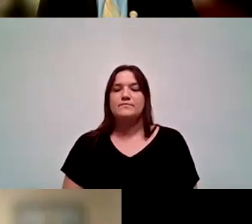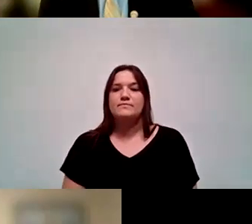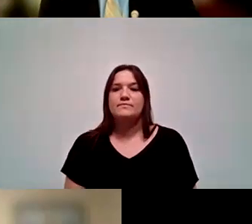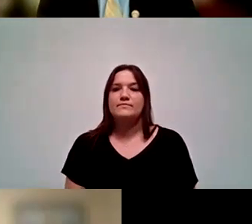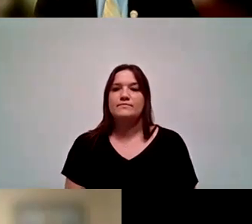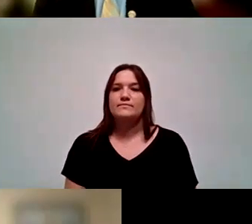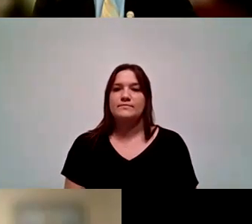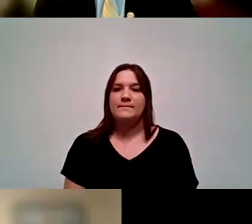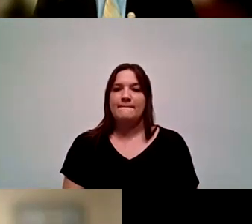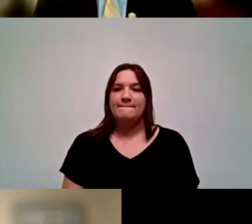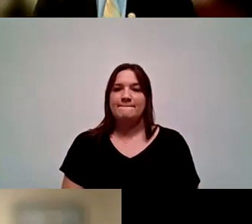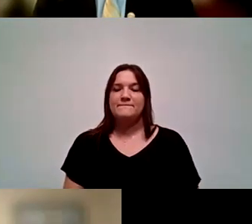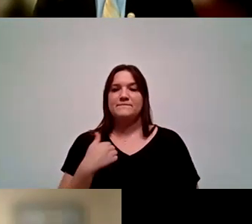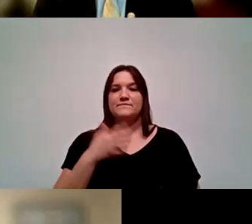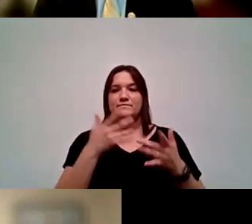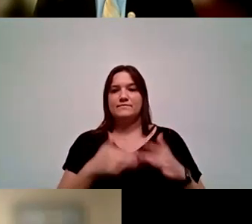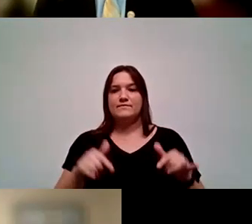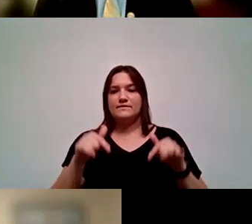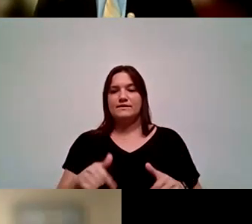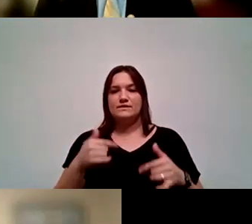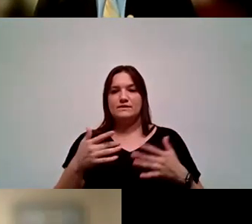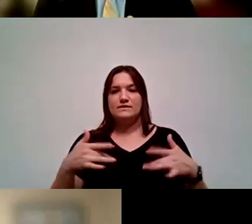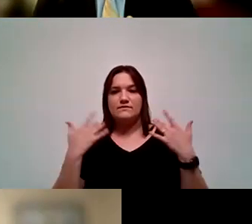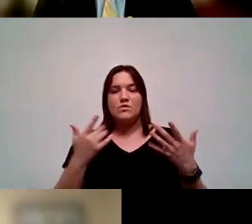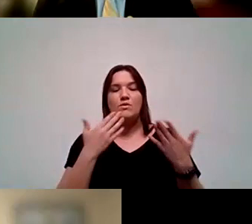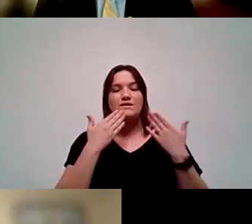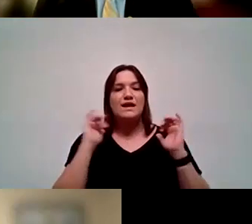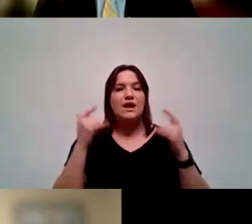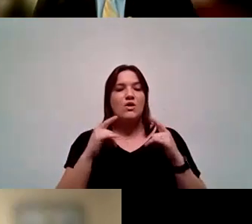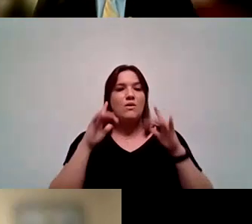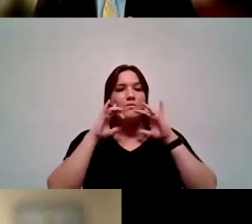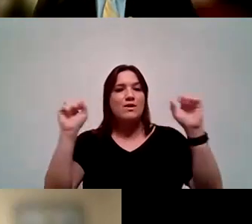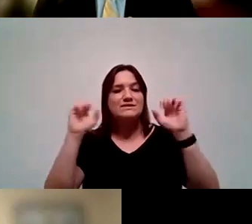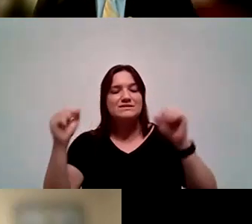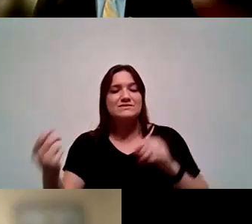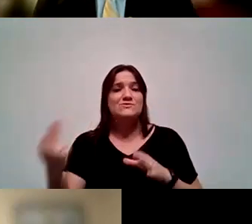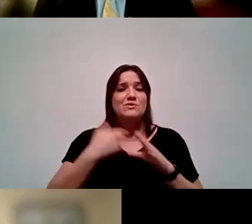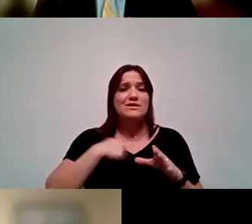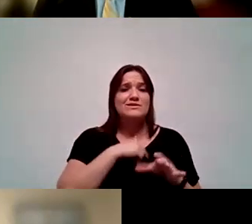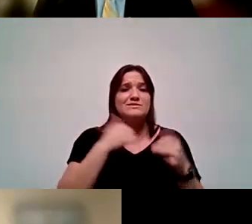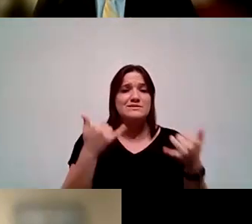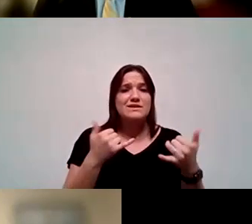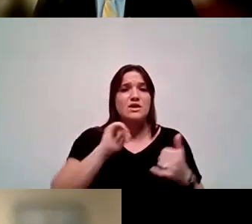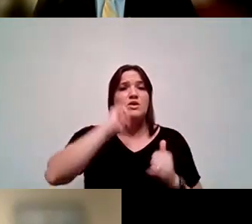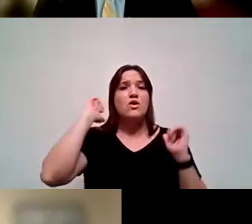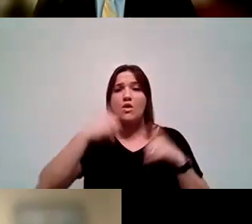As we wrap up today's event, we would like to thank our presidents and our chancellor here for joining us today. And all of you for attending.